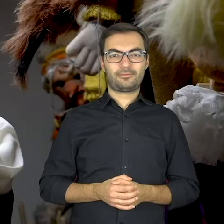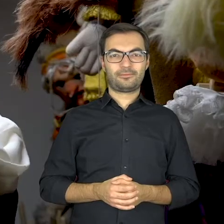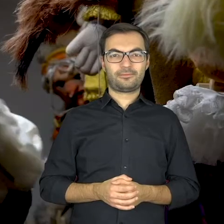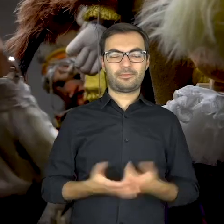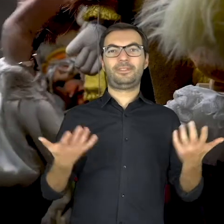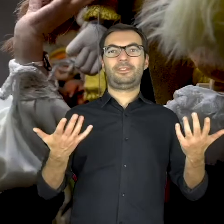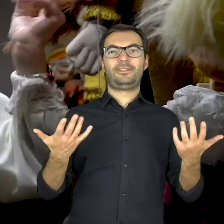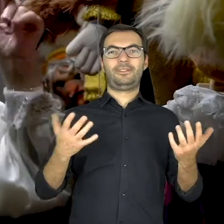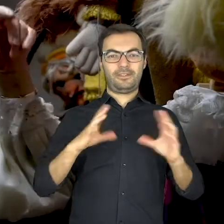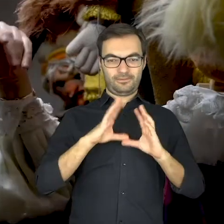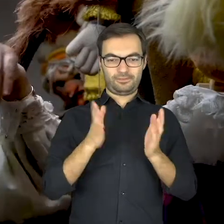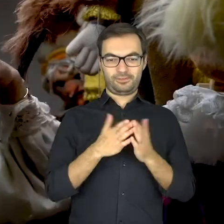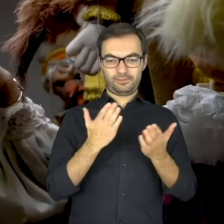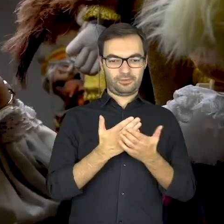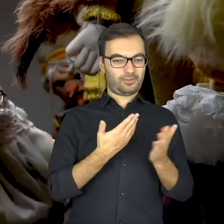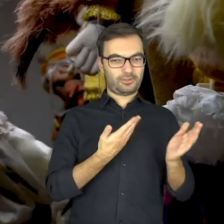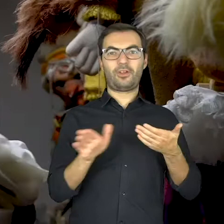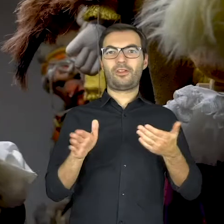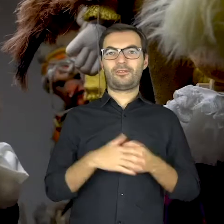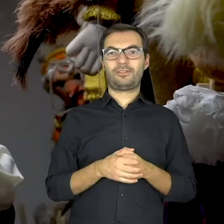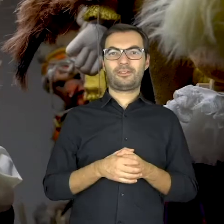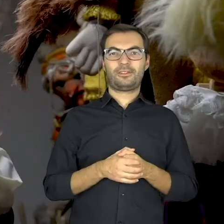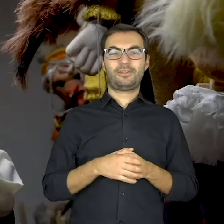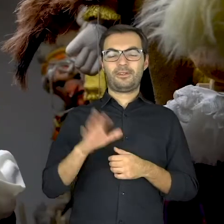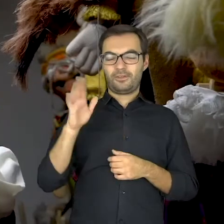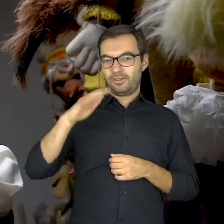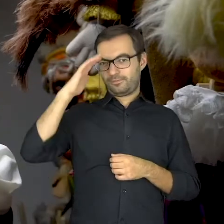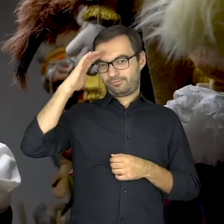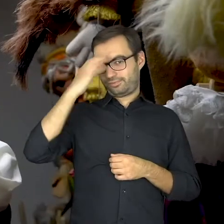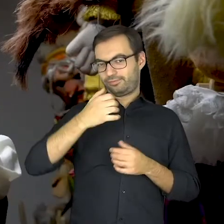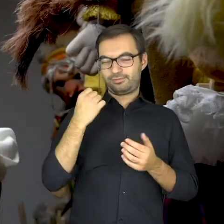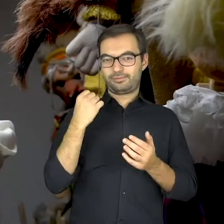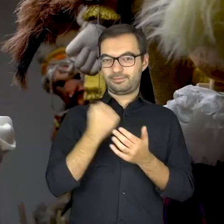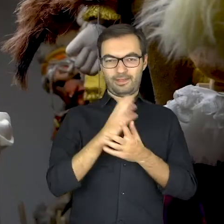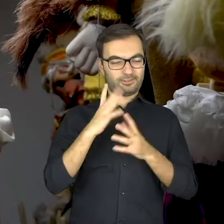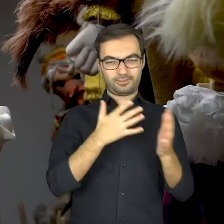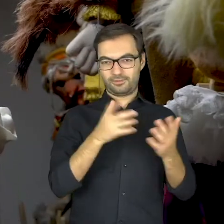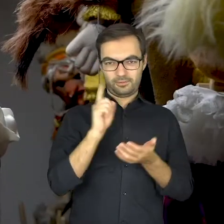Ah.. Everything is ready! I’ve done a million things, aaaah...